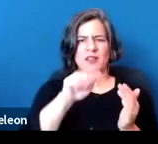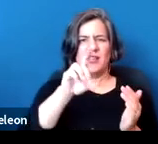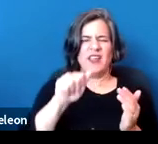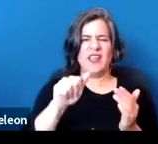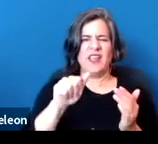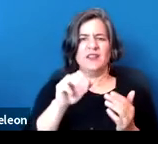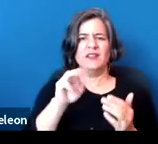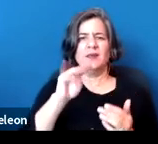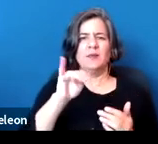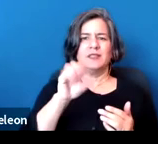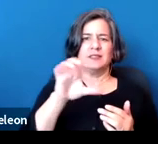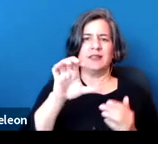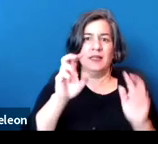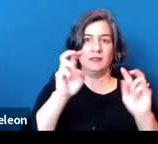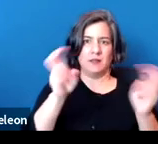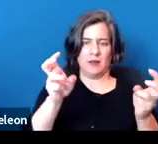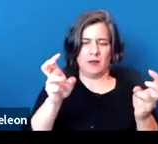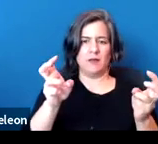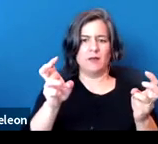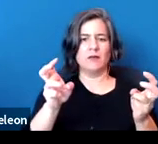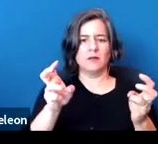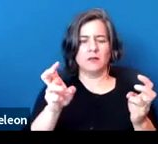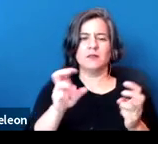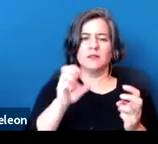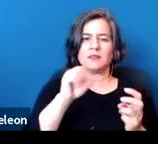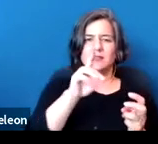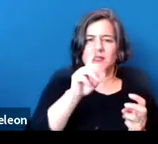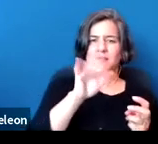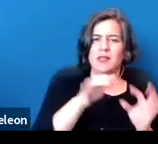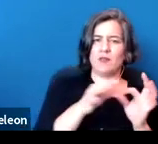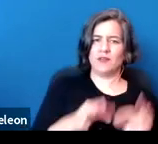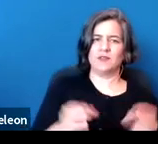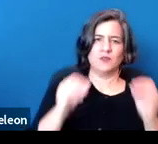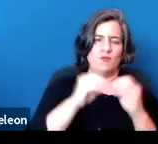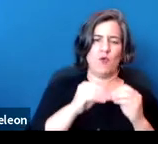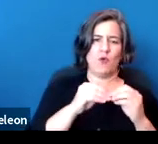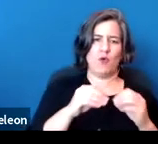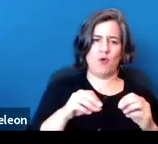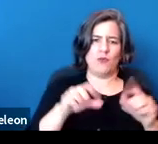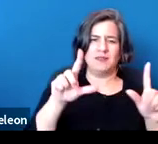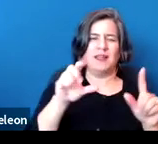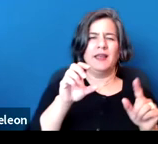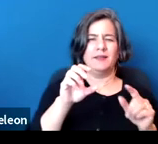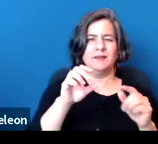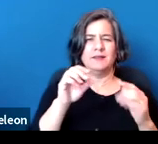But constitutionally, the federated structure of our republic, from back in the common law,